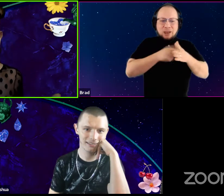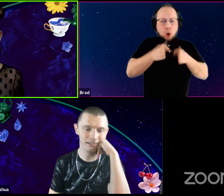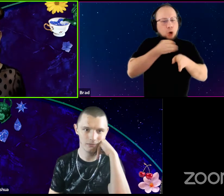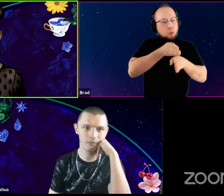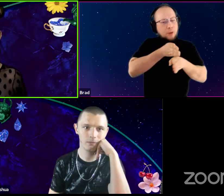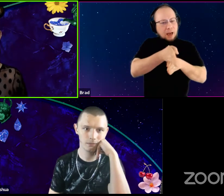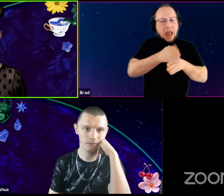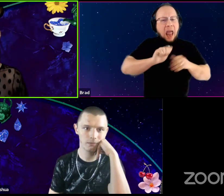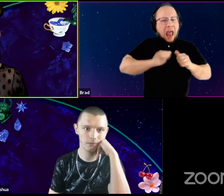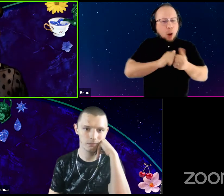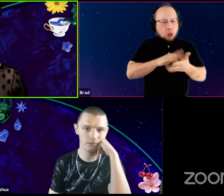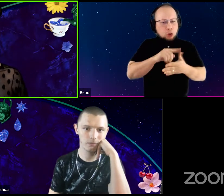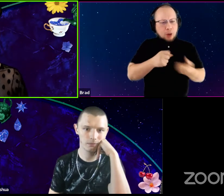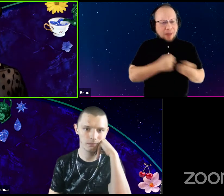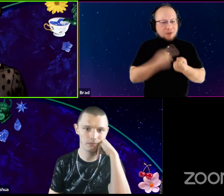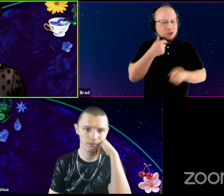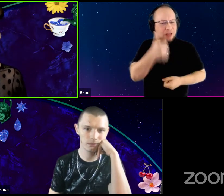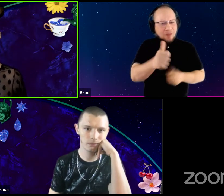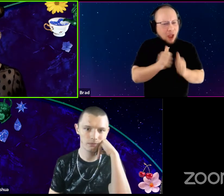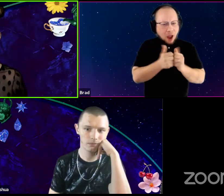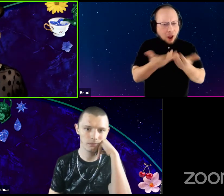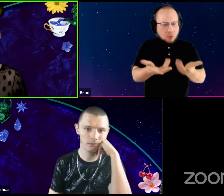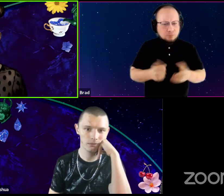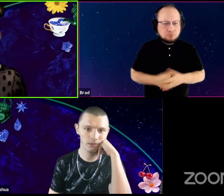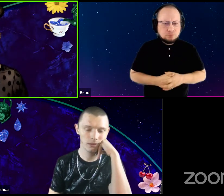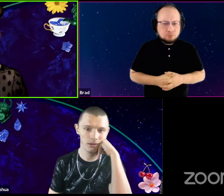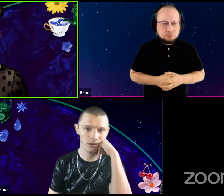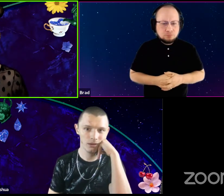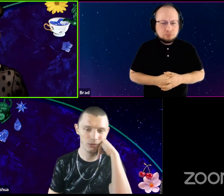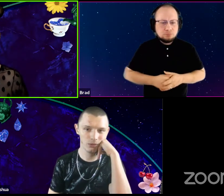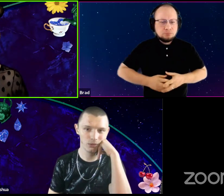How you learn to advocate yourself, for yourself. Ooh.